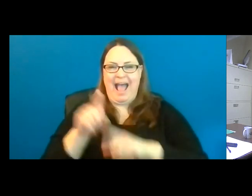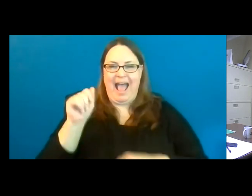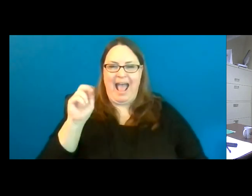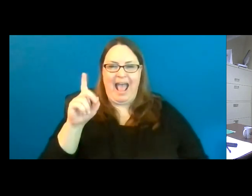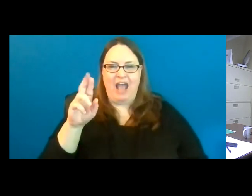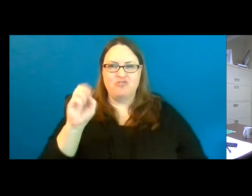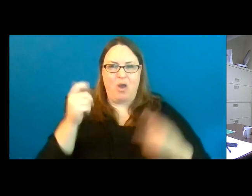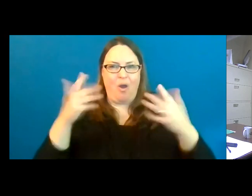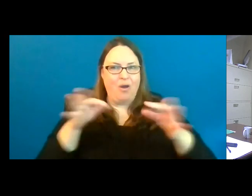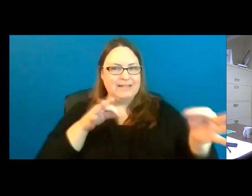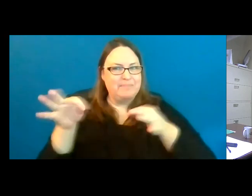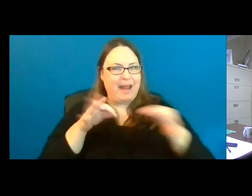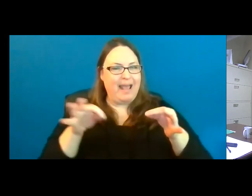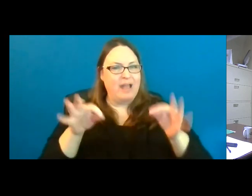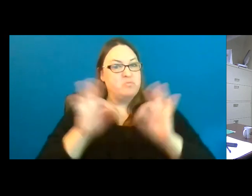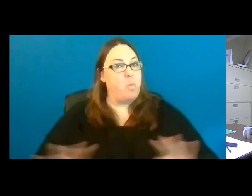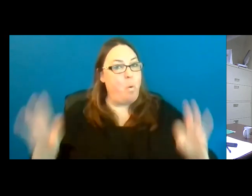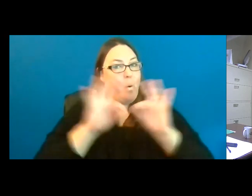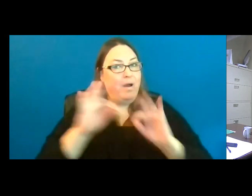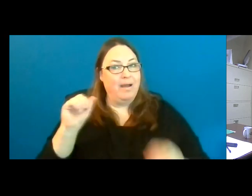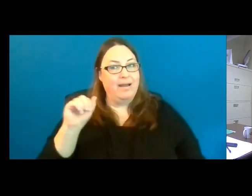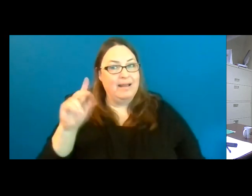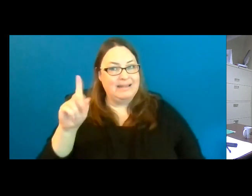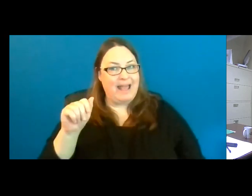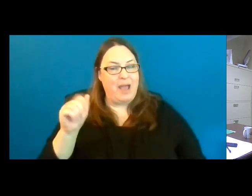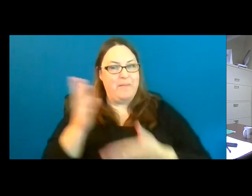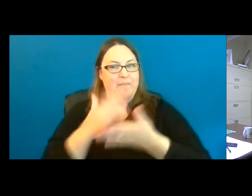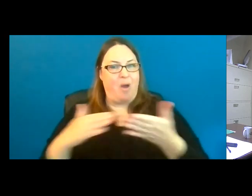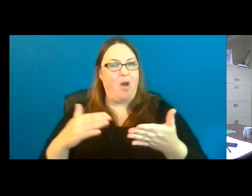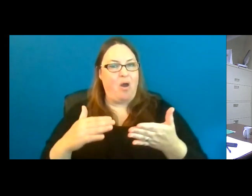the importance that the ADA component has scored through these grants.